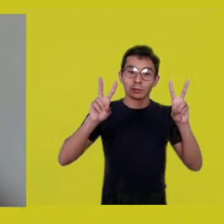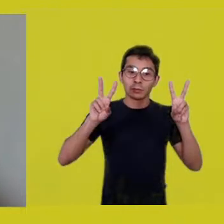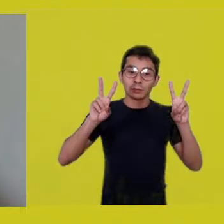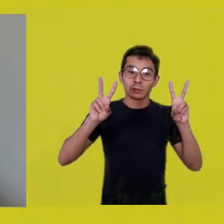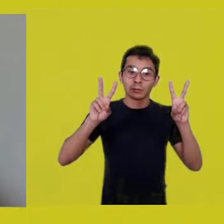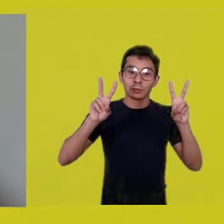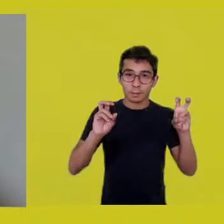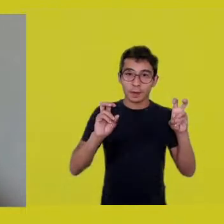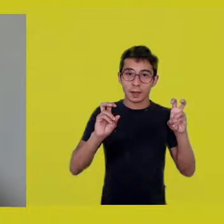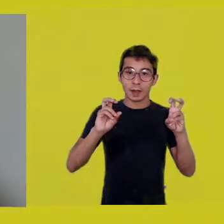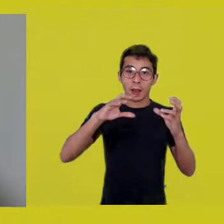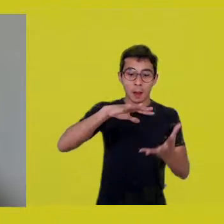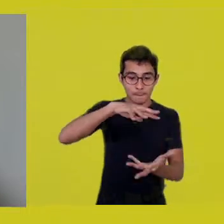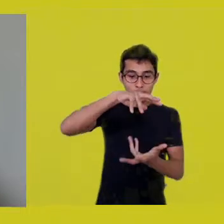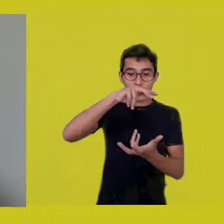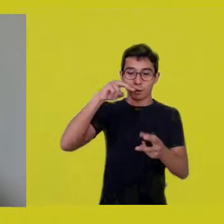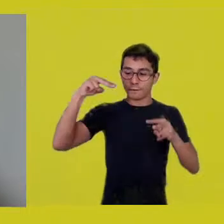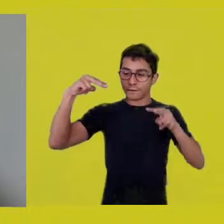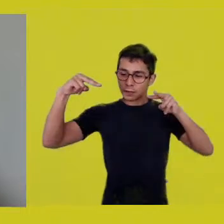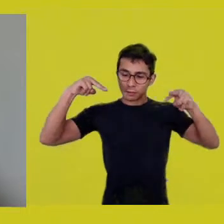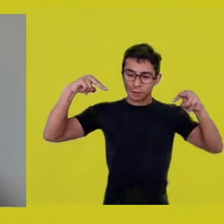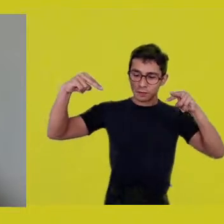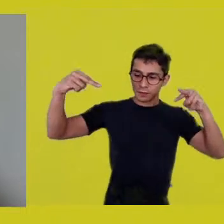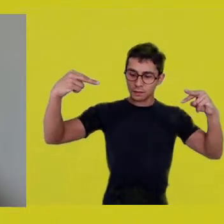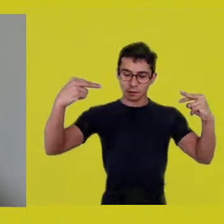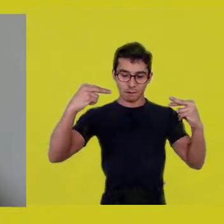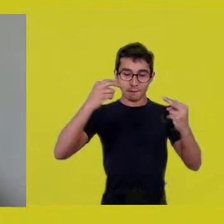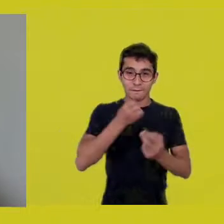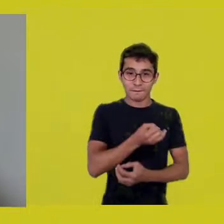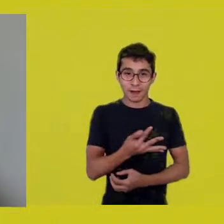Ailton Krenak was born in 1953, he is an activist